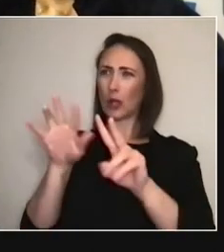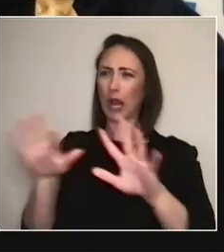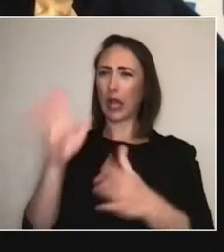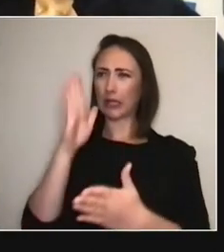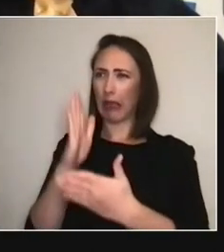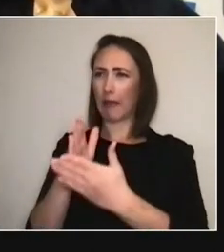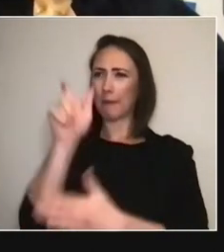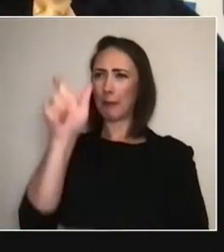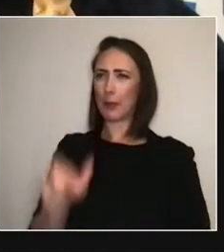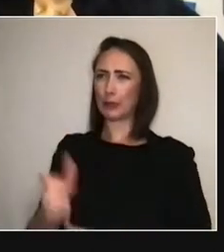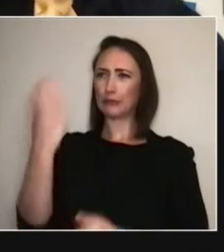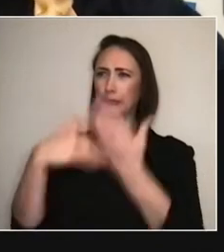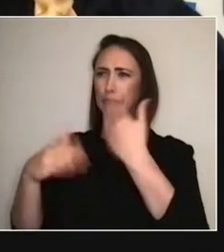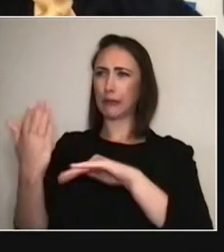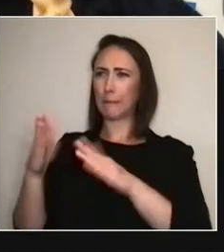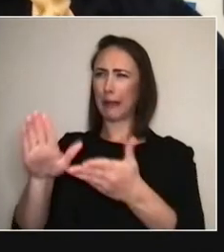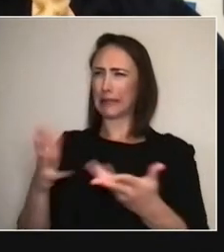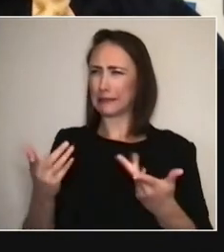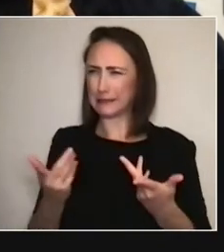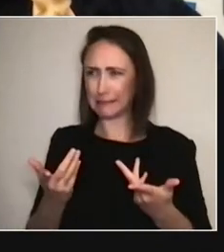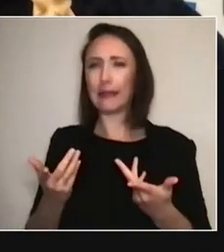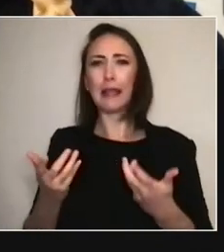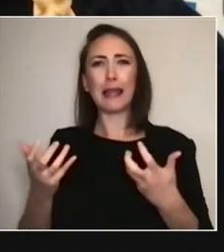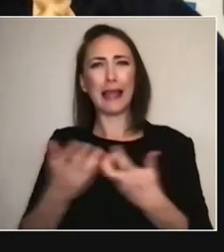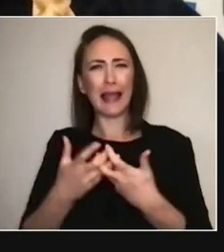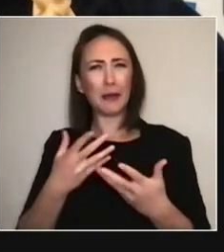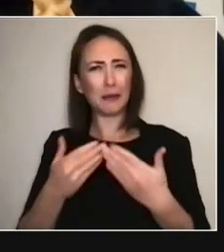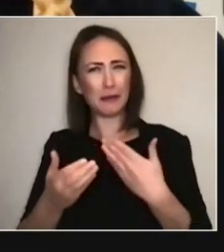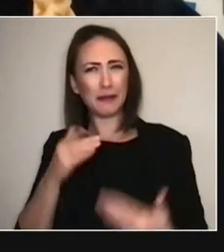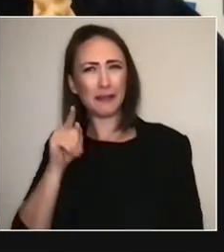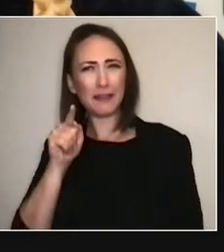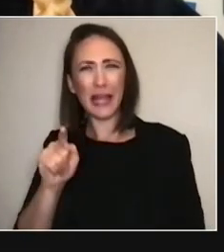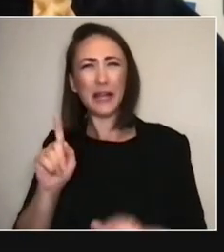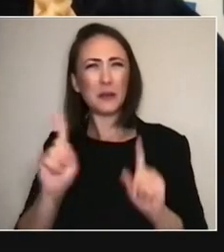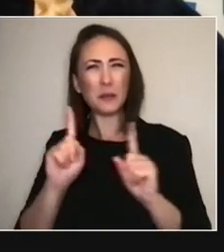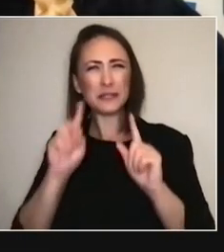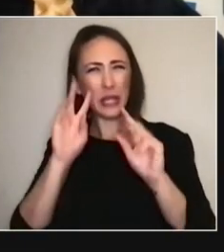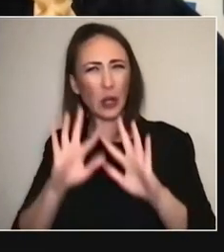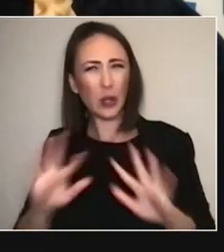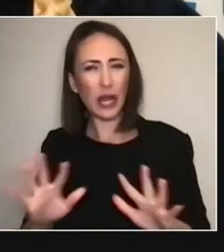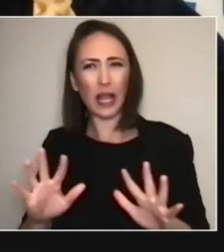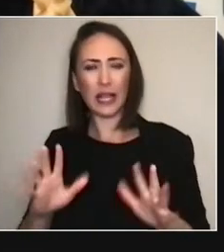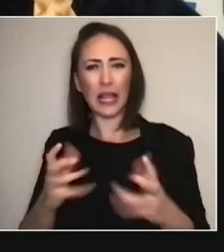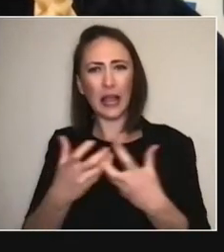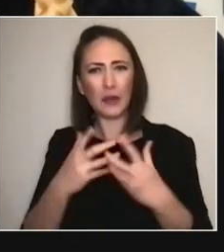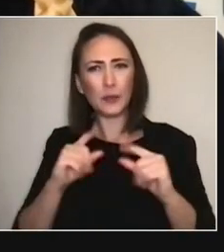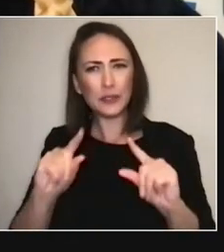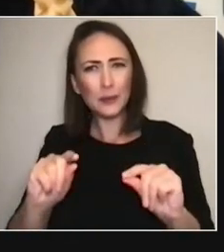is a project that involves Southwest Asia and North African storytelling traditions.